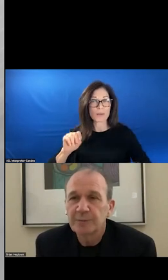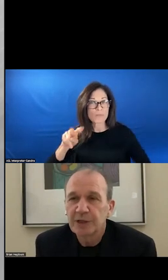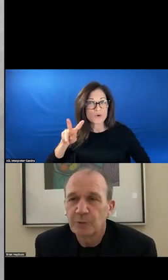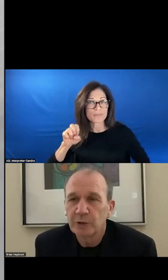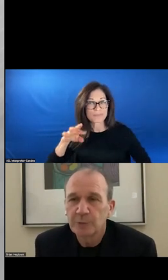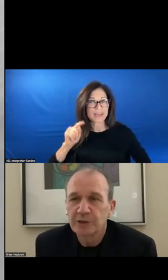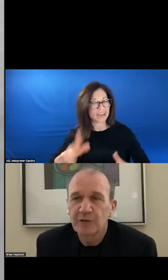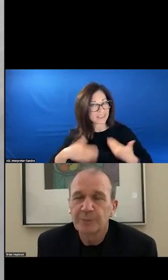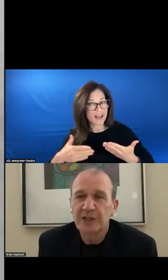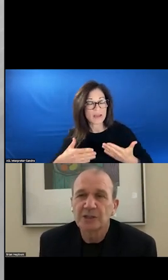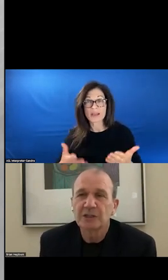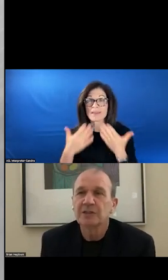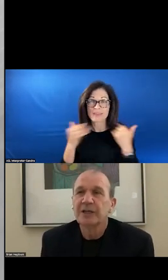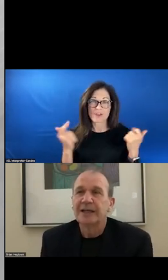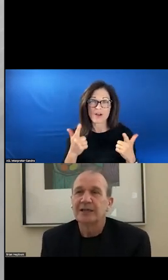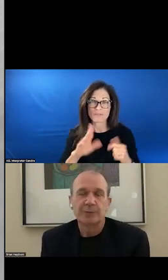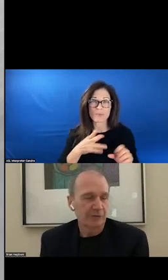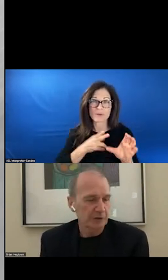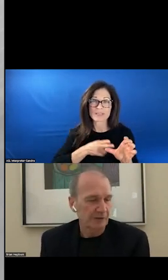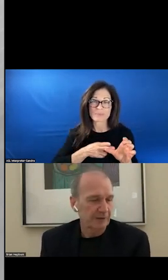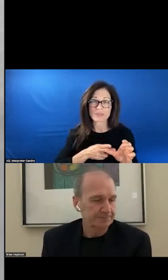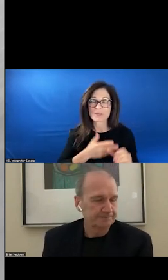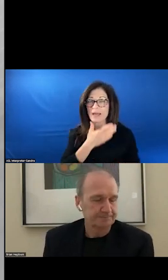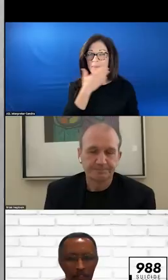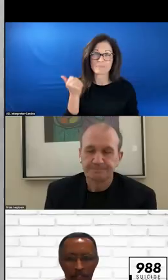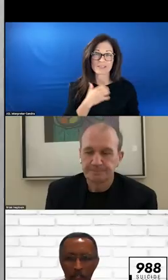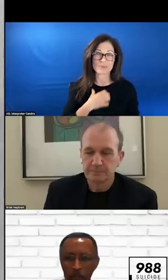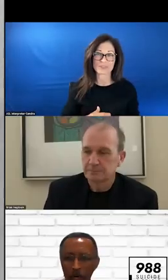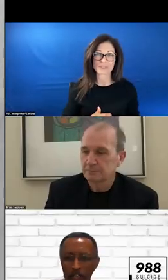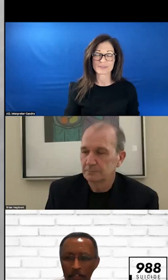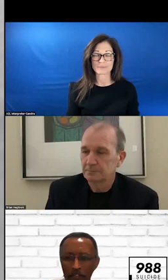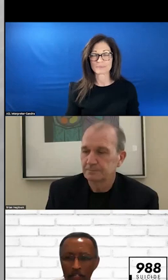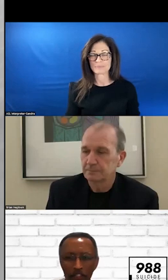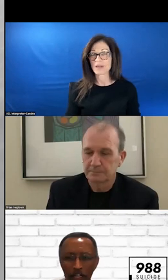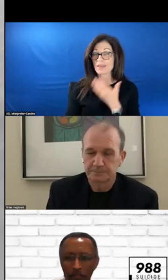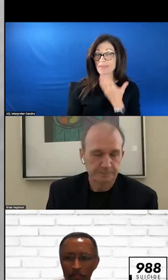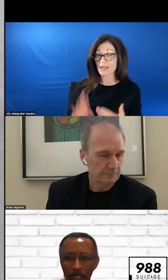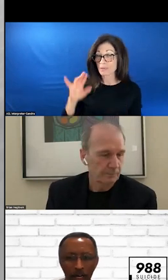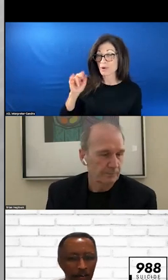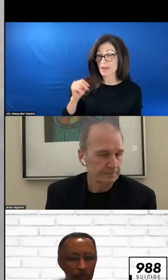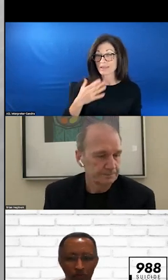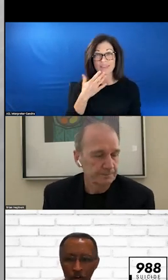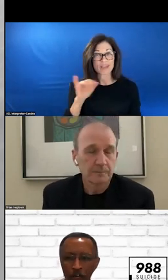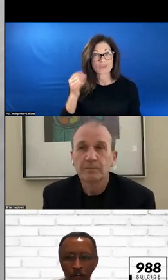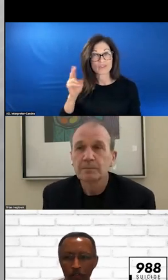EVERYBODY FOR PARTICIPATION AND BEST WISHES. >>: THANK YOU. THANK YOU. VERY